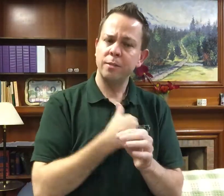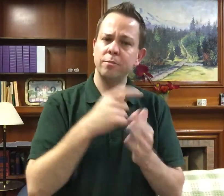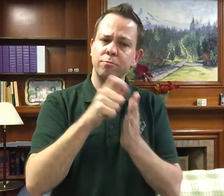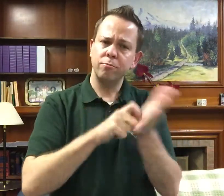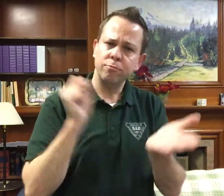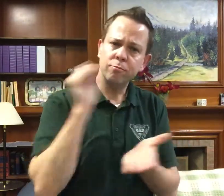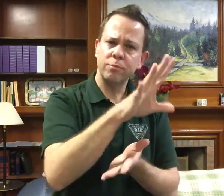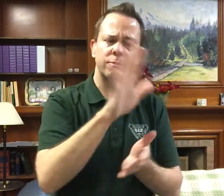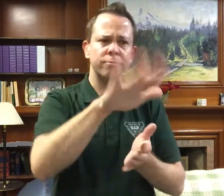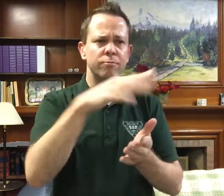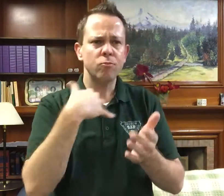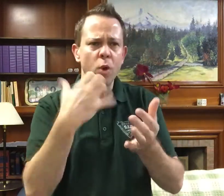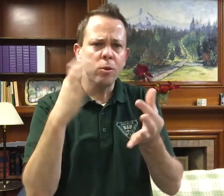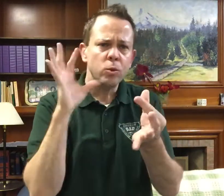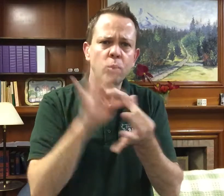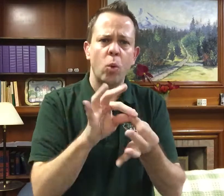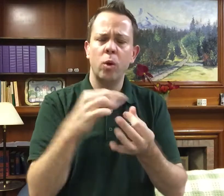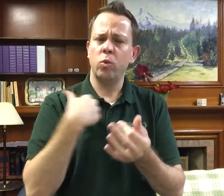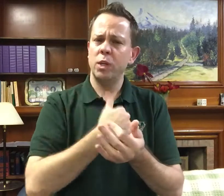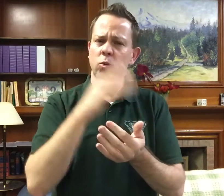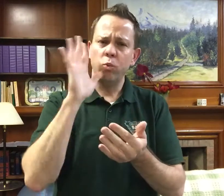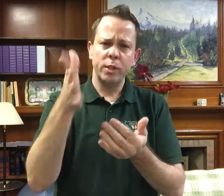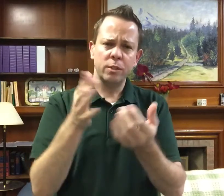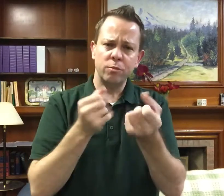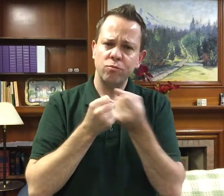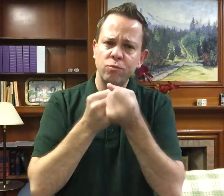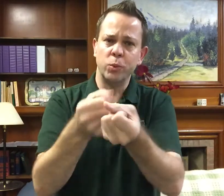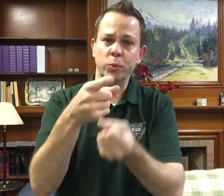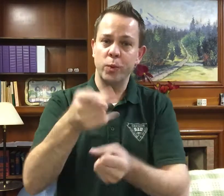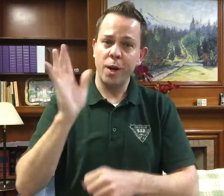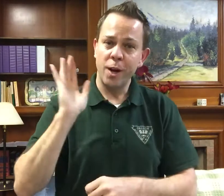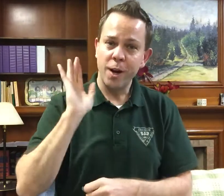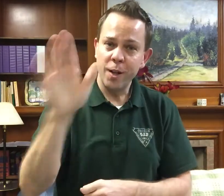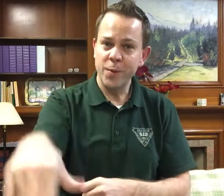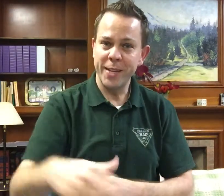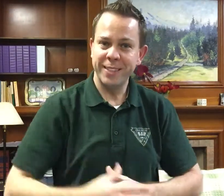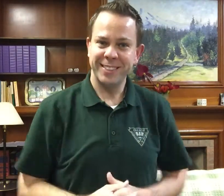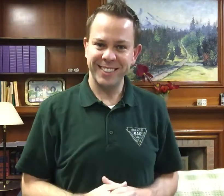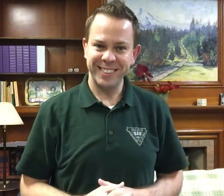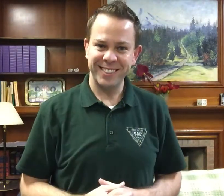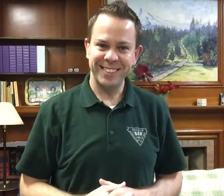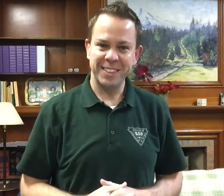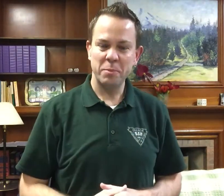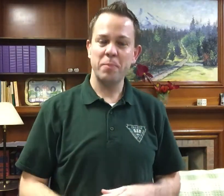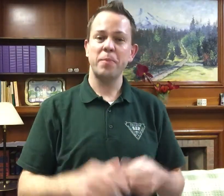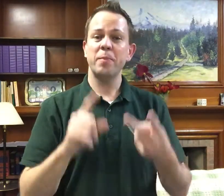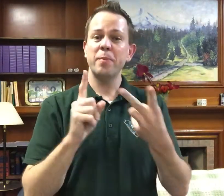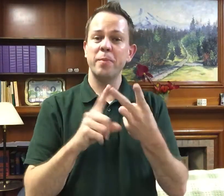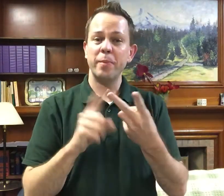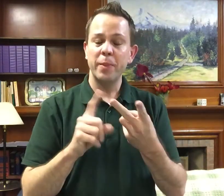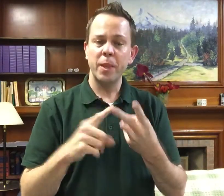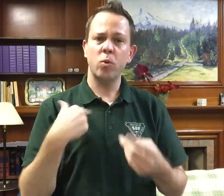All you need to do to join is send us notice you'd like to join and we will support you all the way.